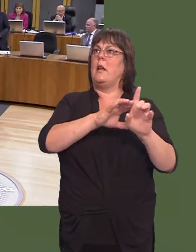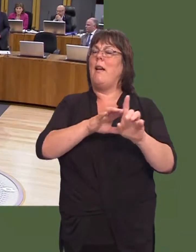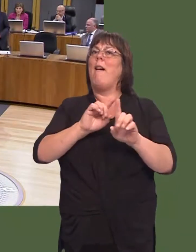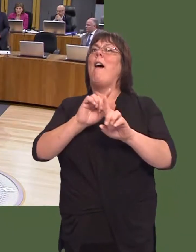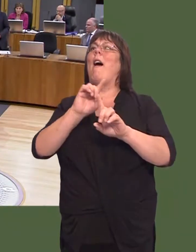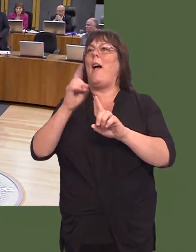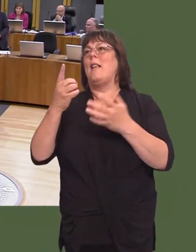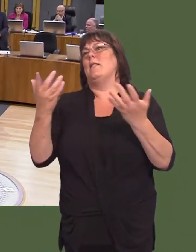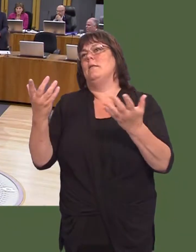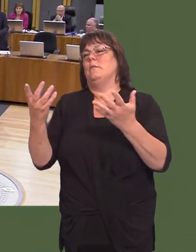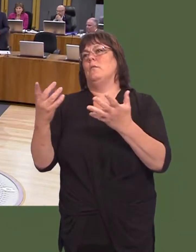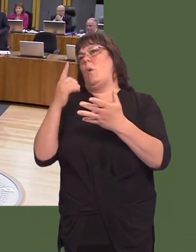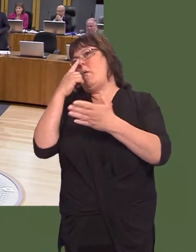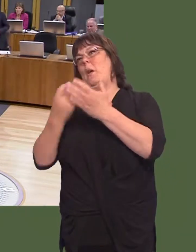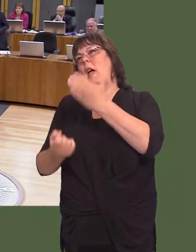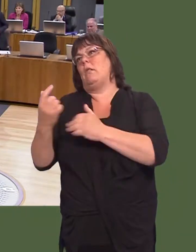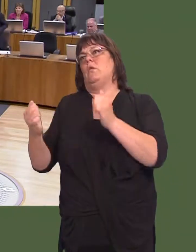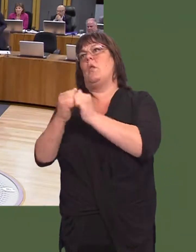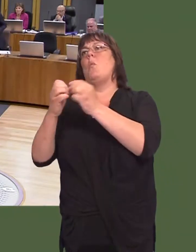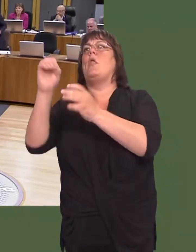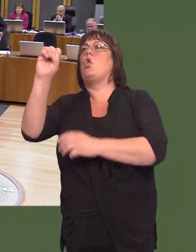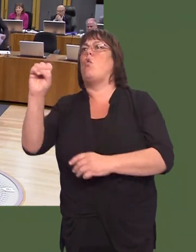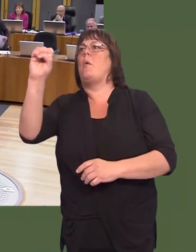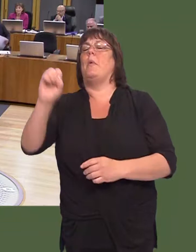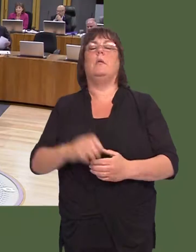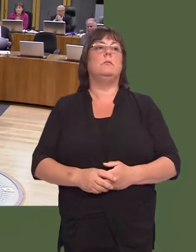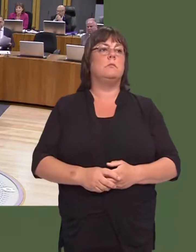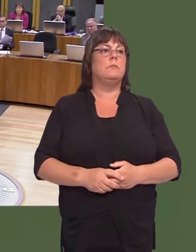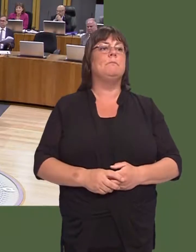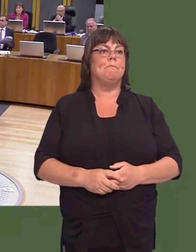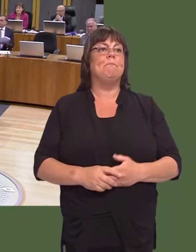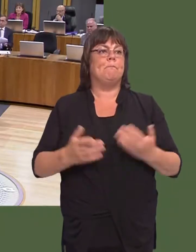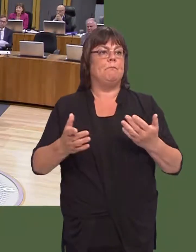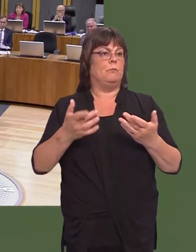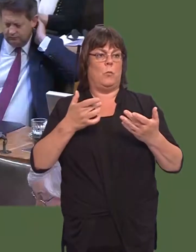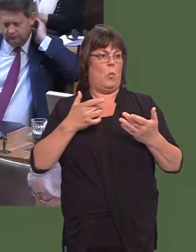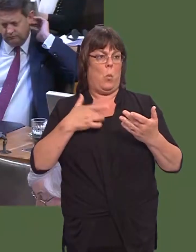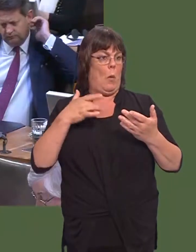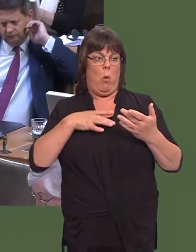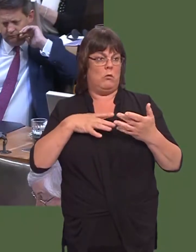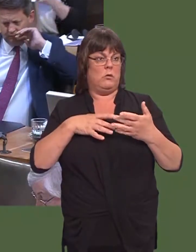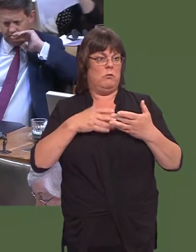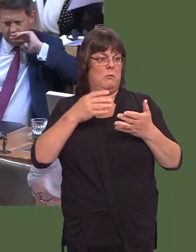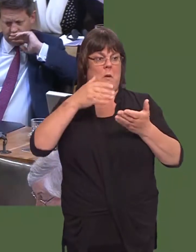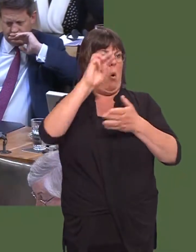advantage of whatever the relationships we now secure with the EU. Carwyn Jones: Very much so, and we work for markets anywhere and everywhere for Welsh